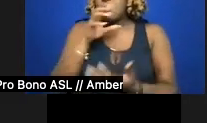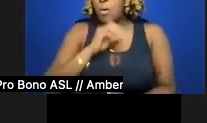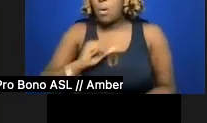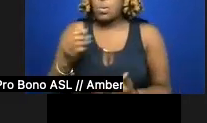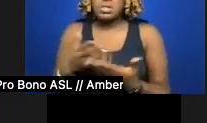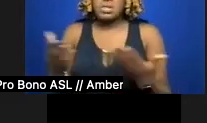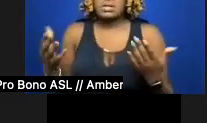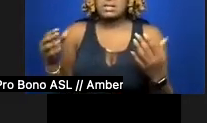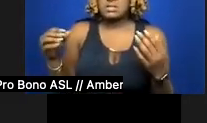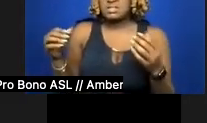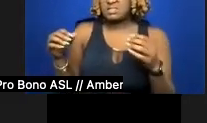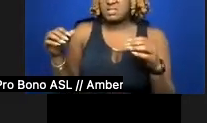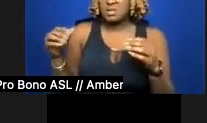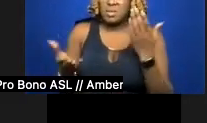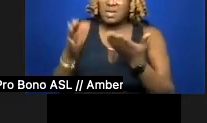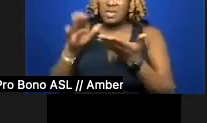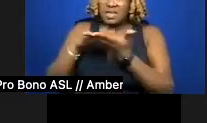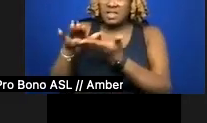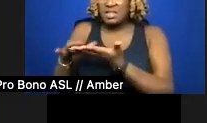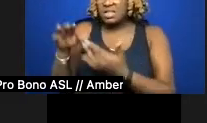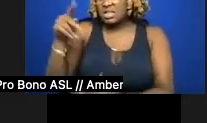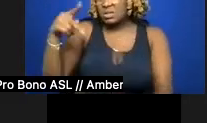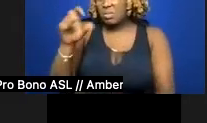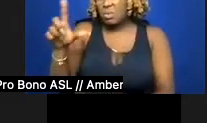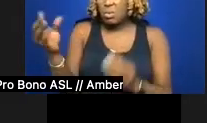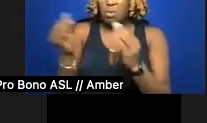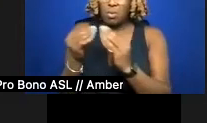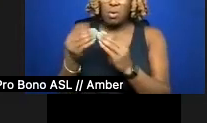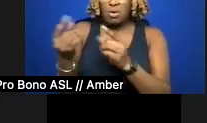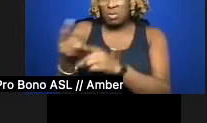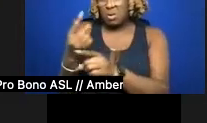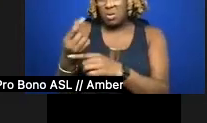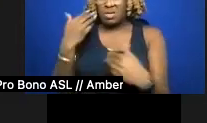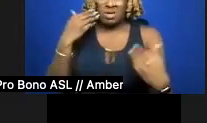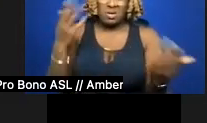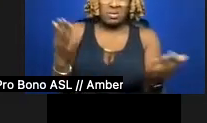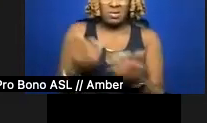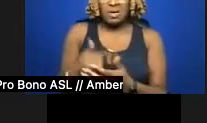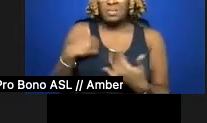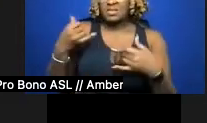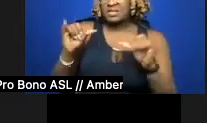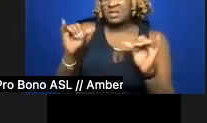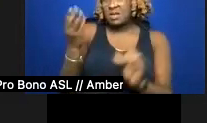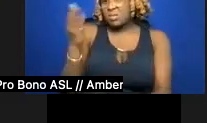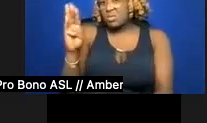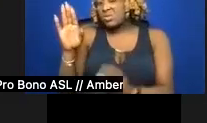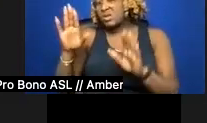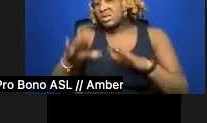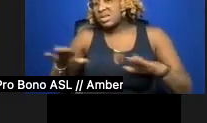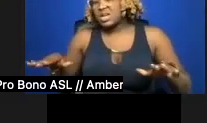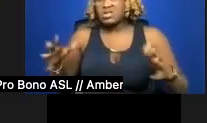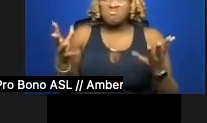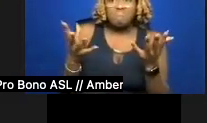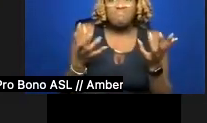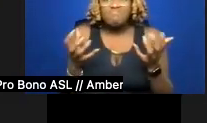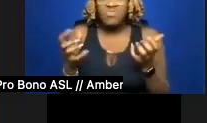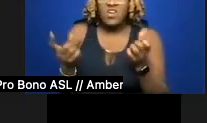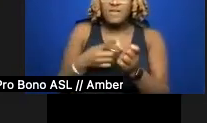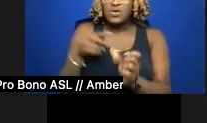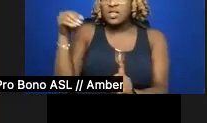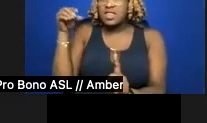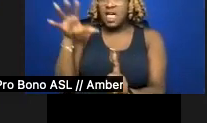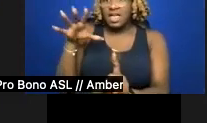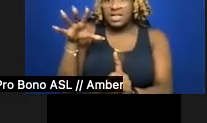regularly. I wouldn't know. I'm still a blue child yearning for first light, staring out the window,